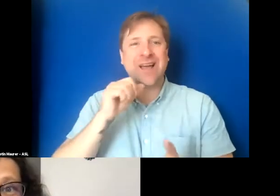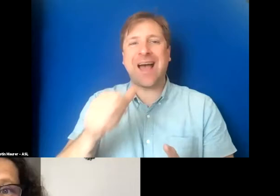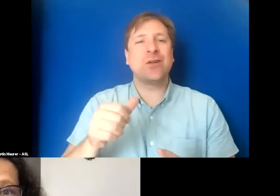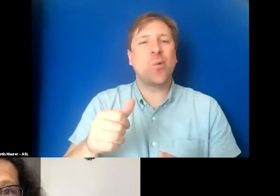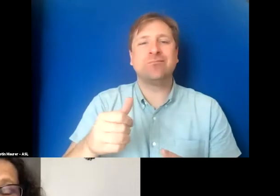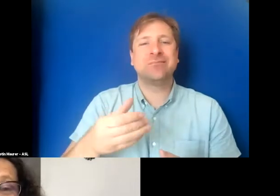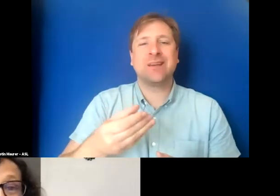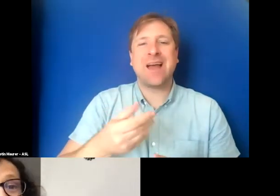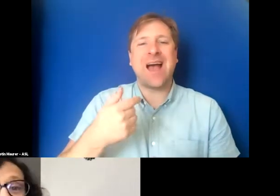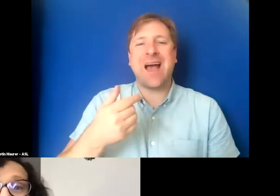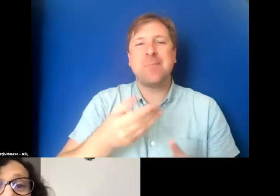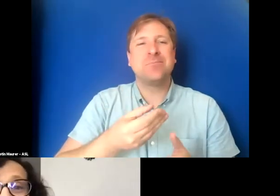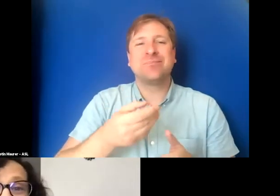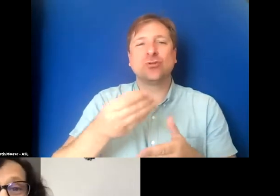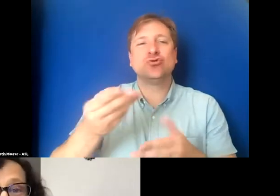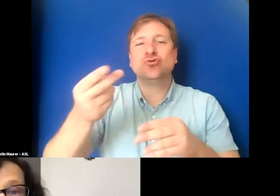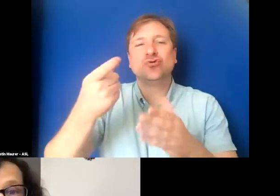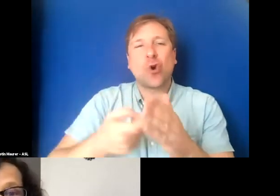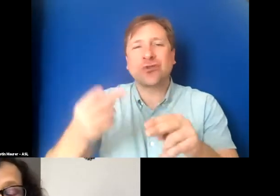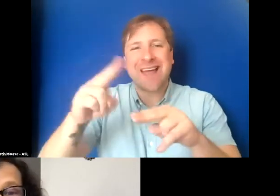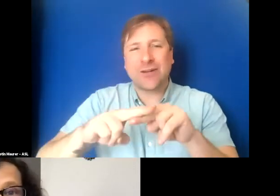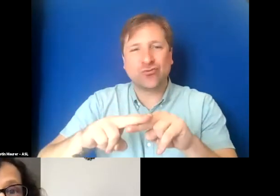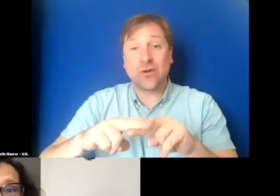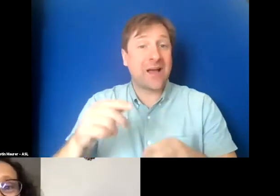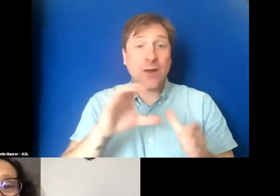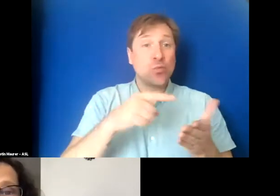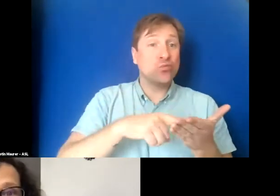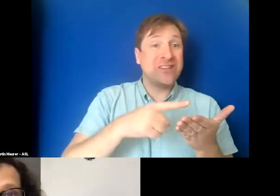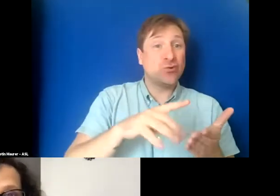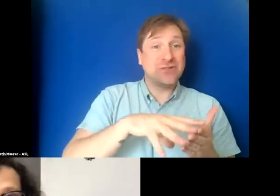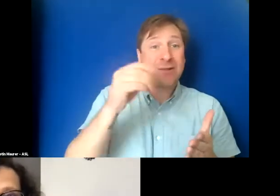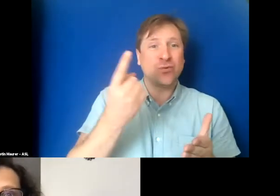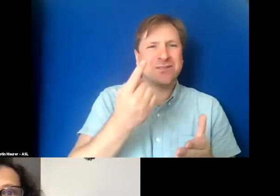I just eat that because great, I did research and I learned something new. It's very beneficial.